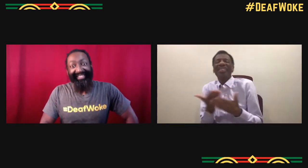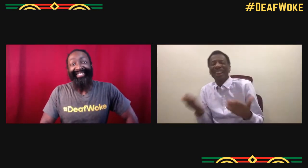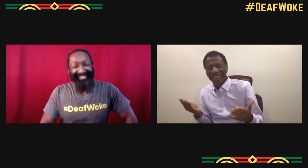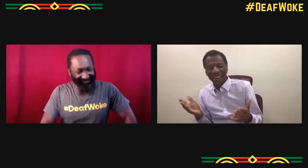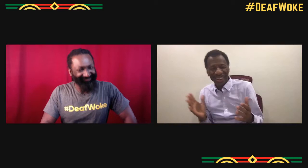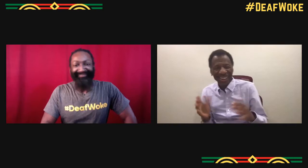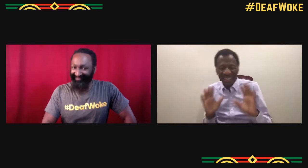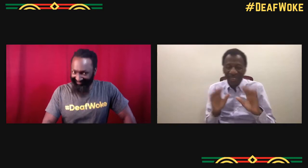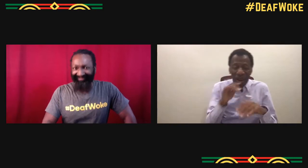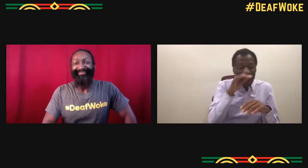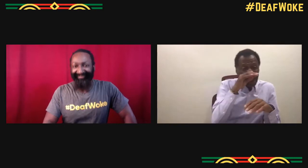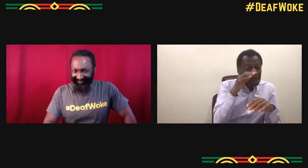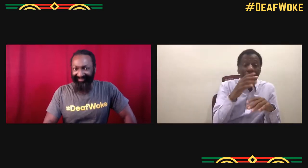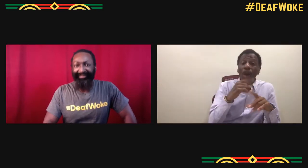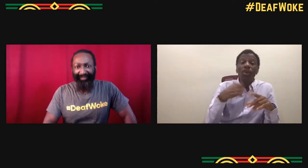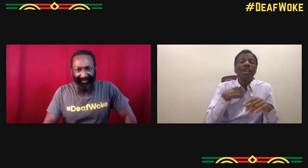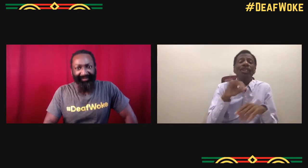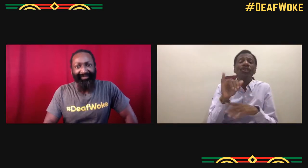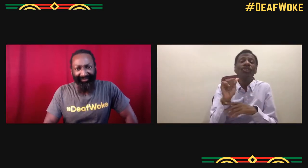Right now he's doing his thing, I'm doing my thing.